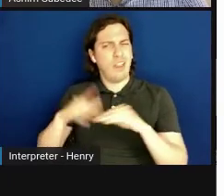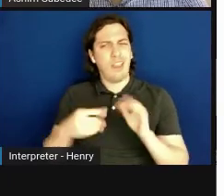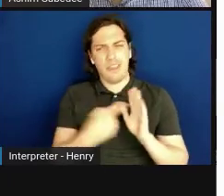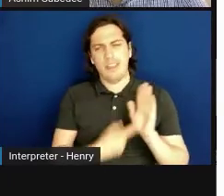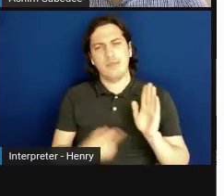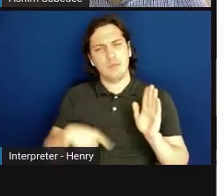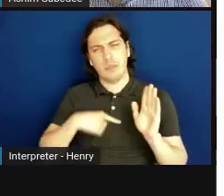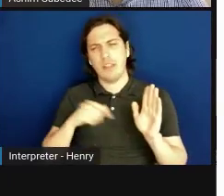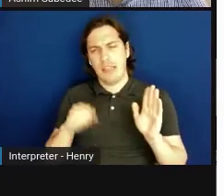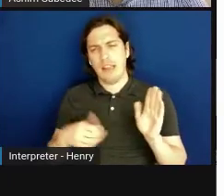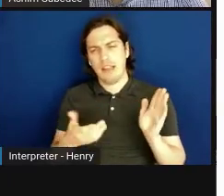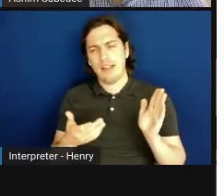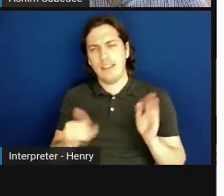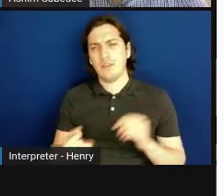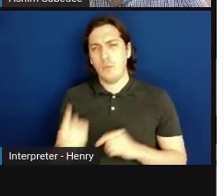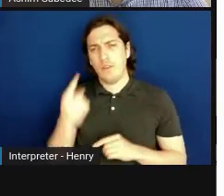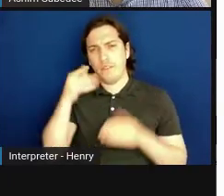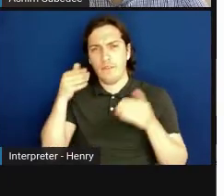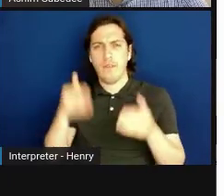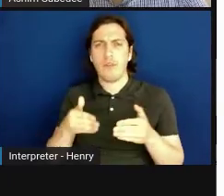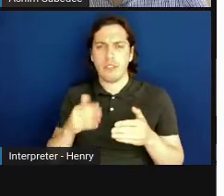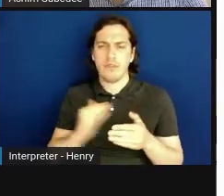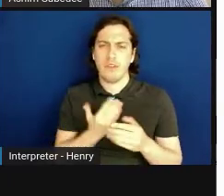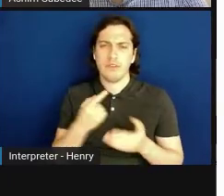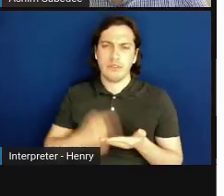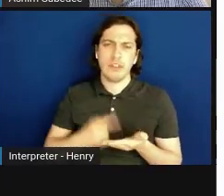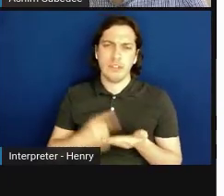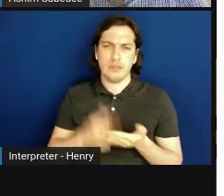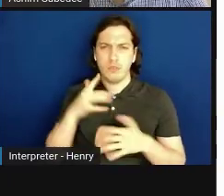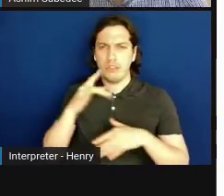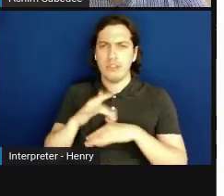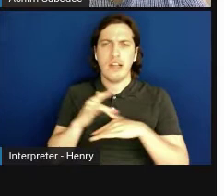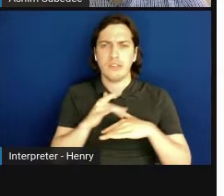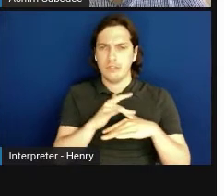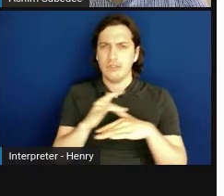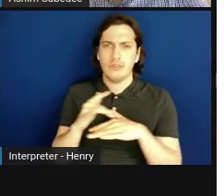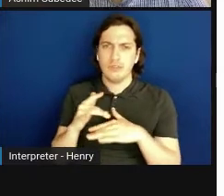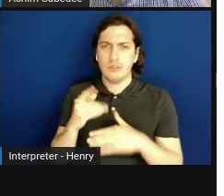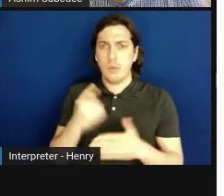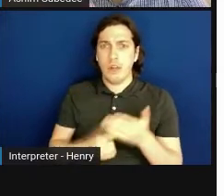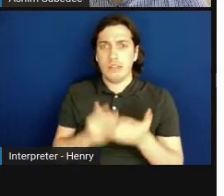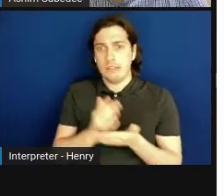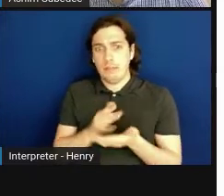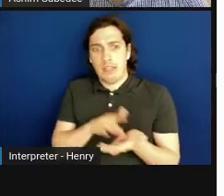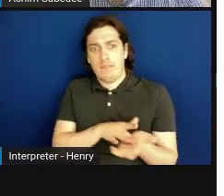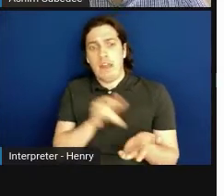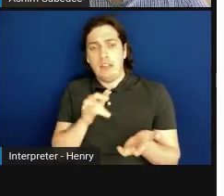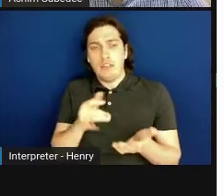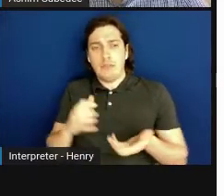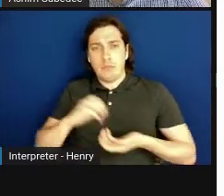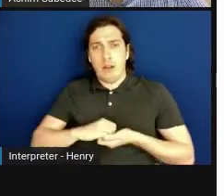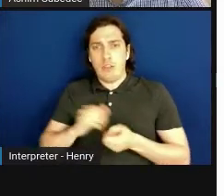and that's going to be one of the focuses of our discussion. We'll touch up on, what are some of the advantages of partnering with minority serving institutions?